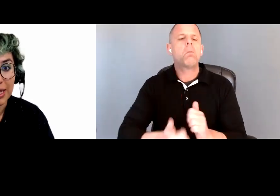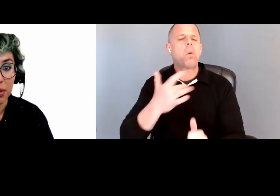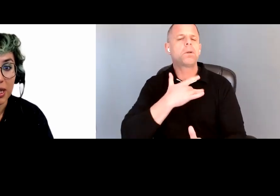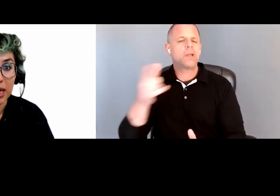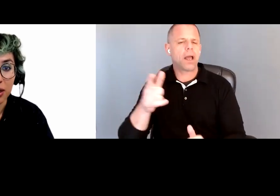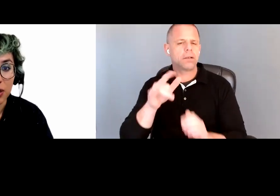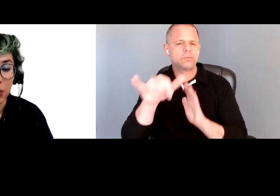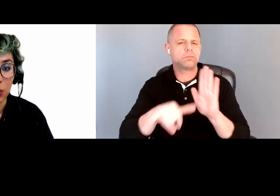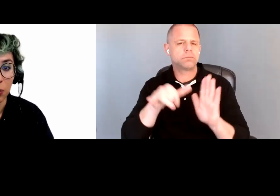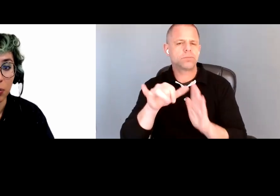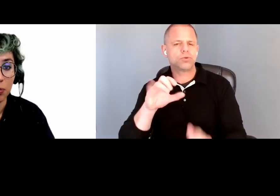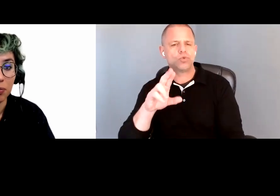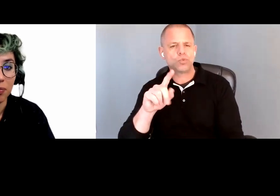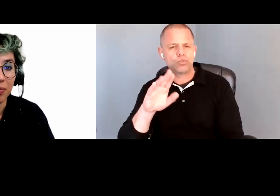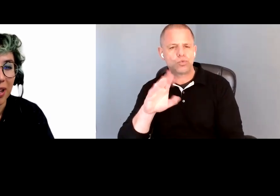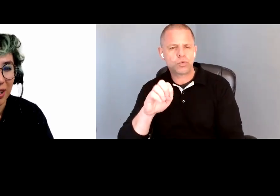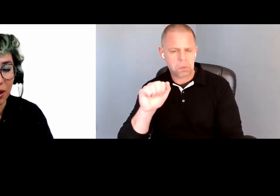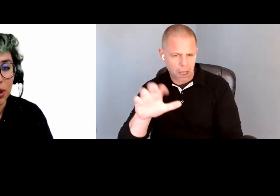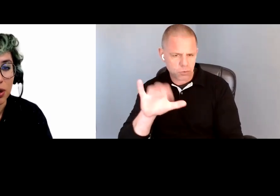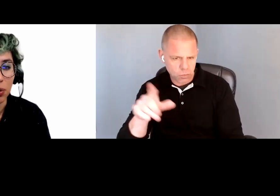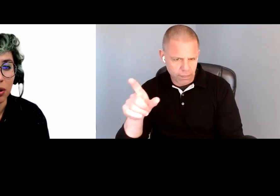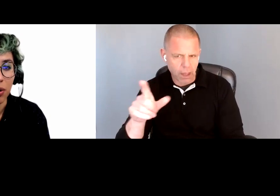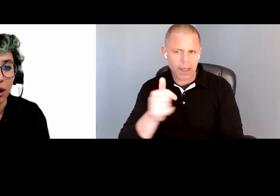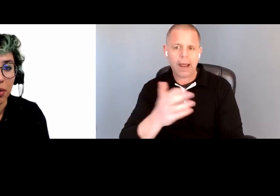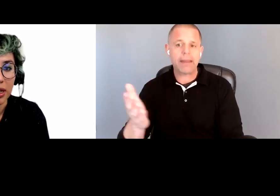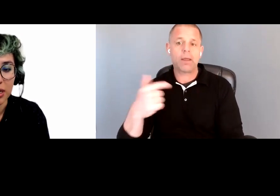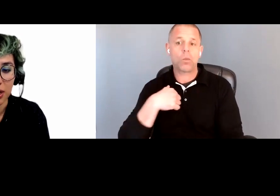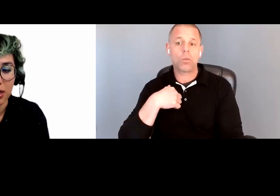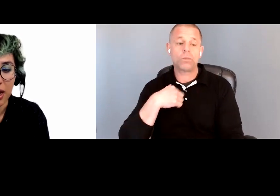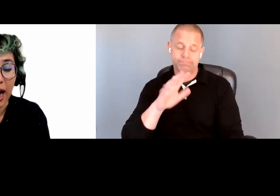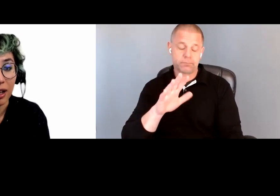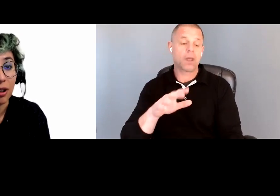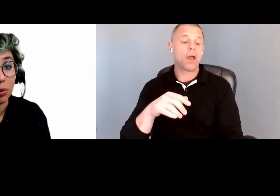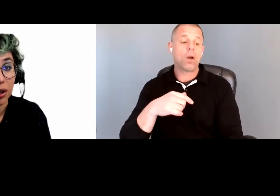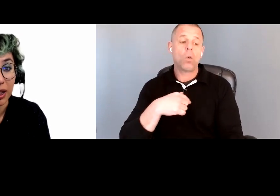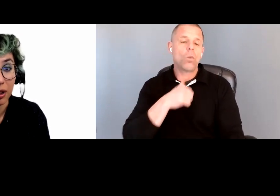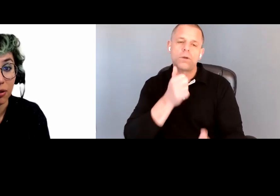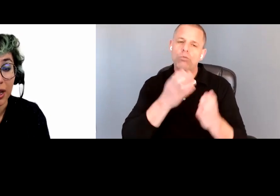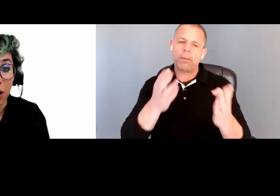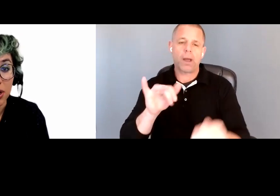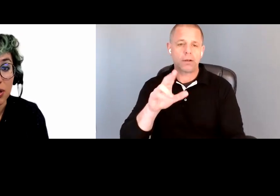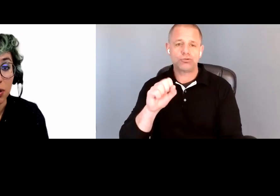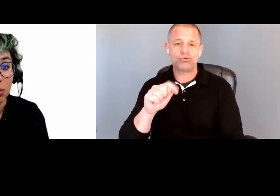can be done to anything. We don't recommend just adding an overlay with captions to your